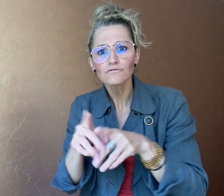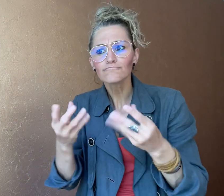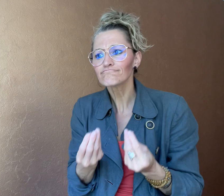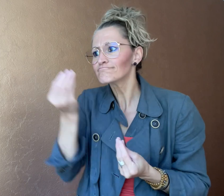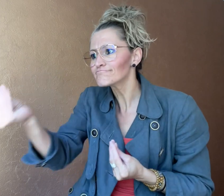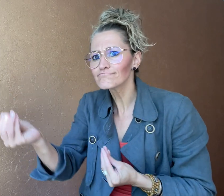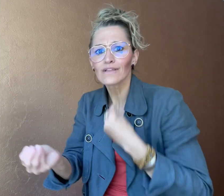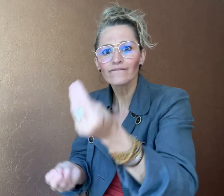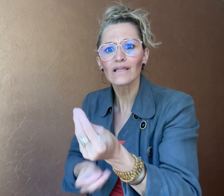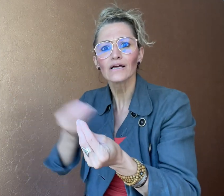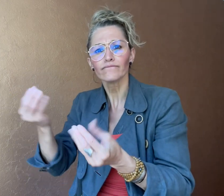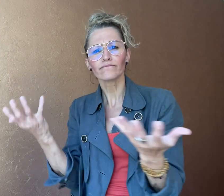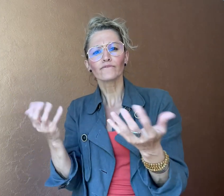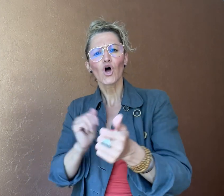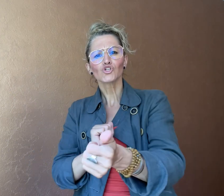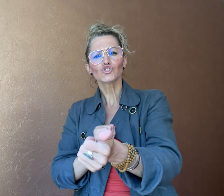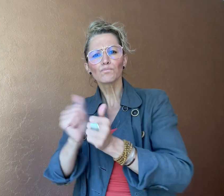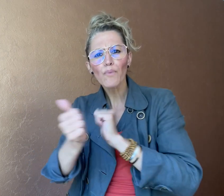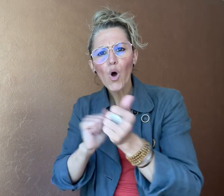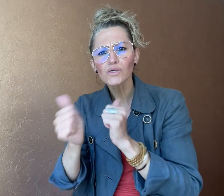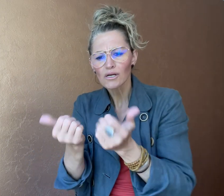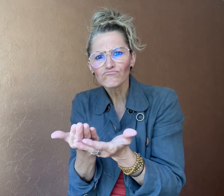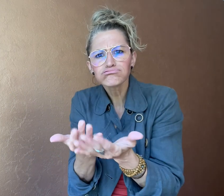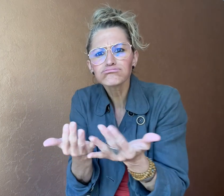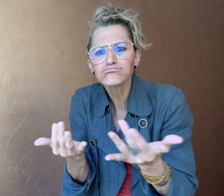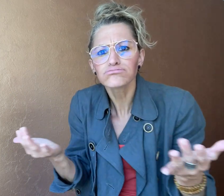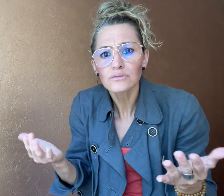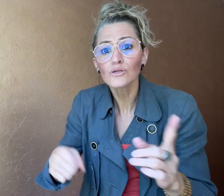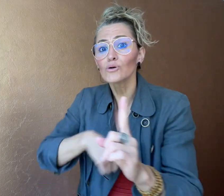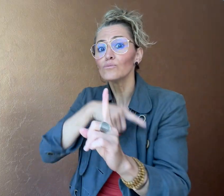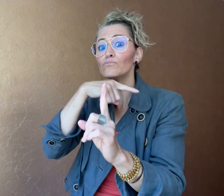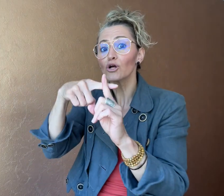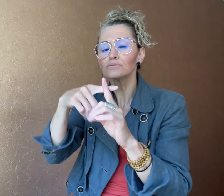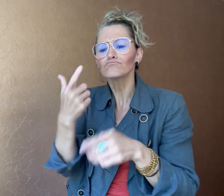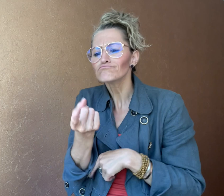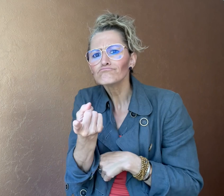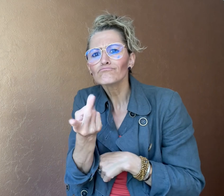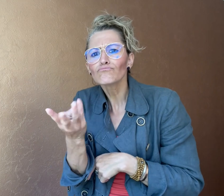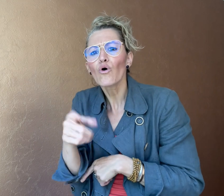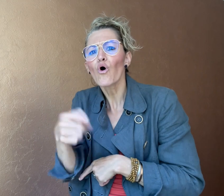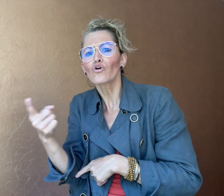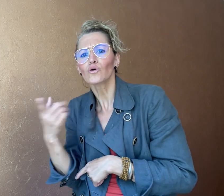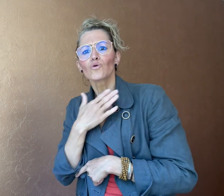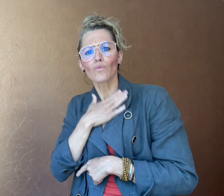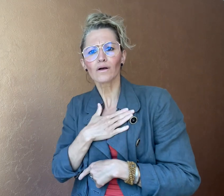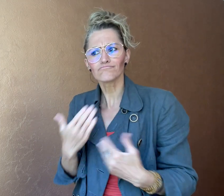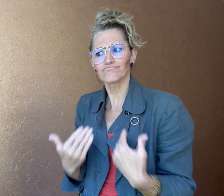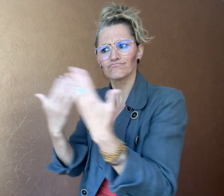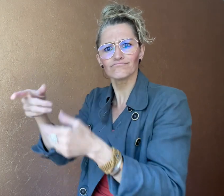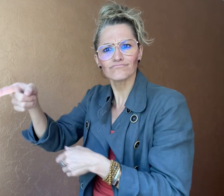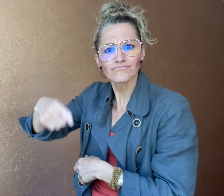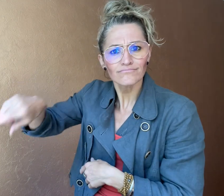sporting equipment and other items to the Deaf students.